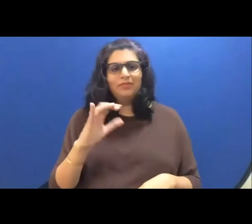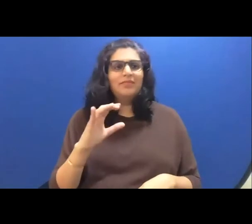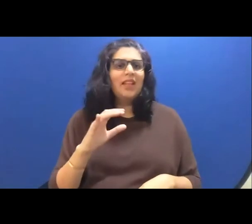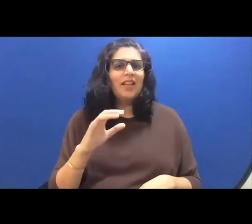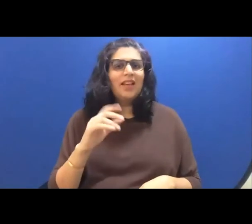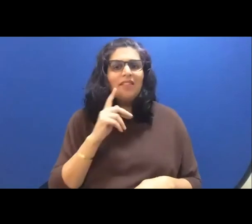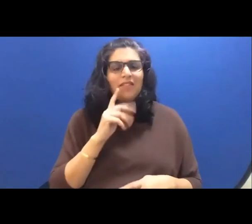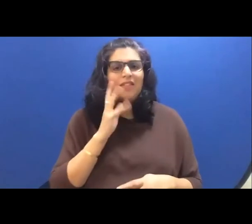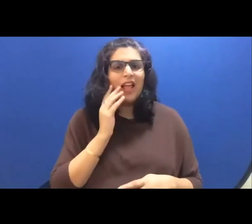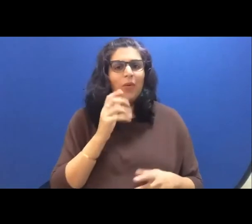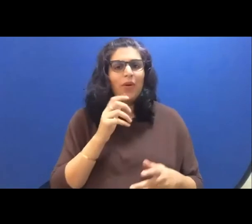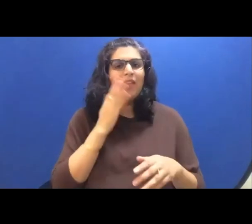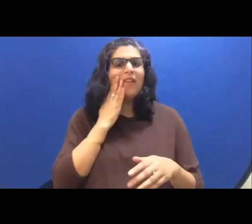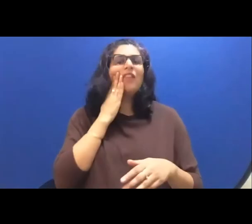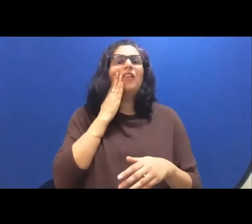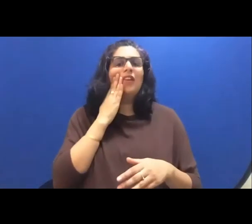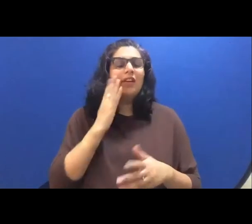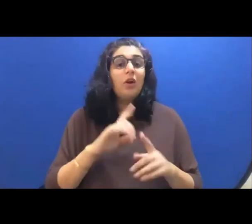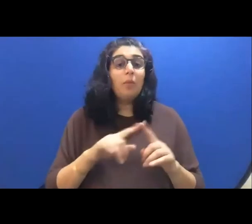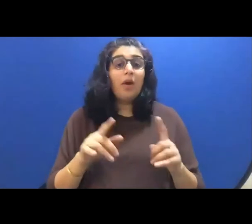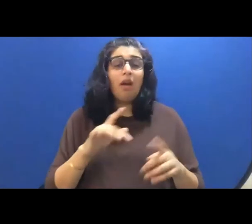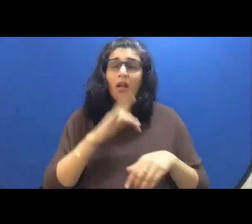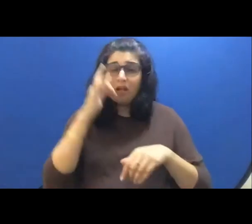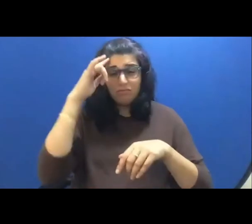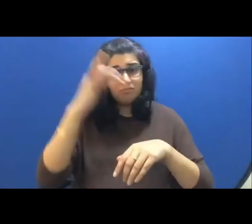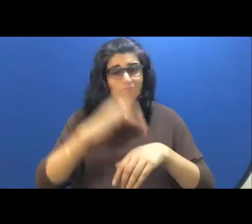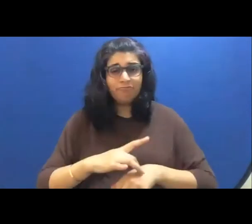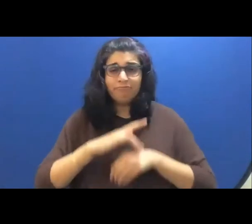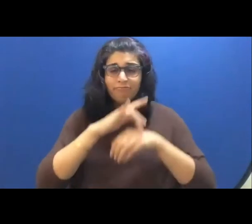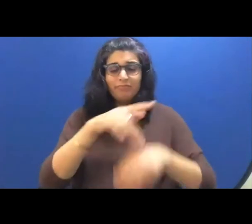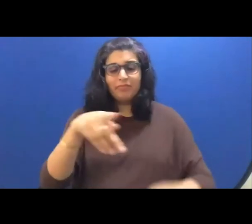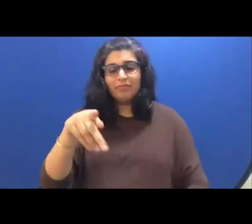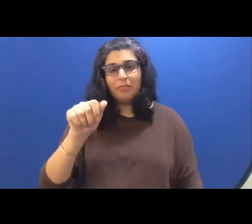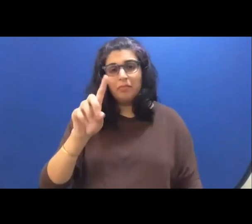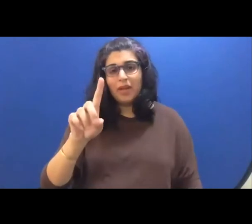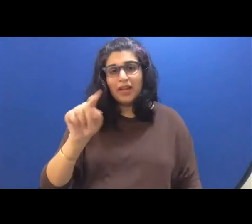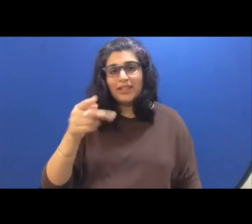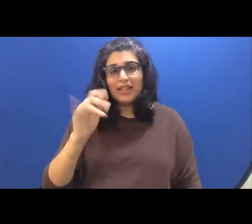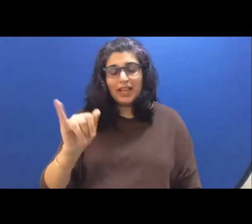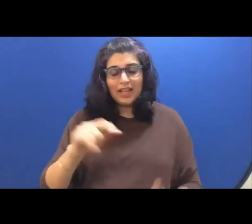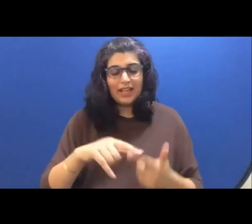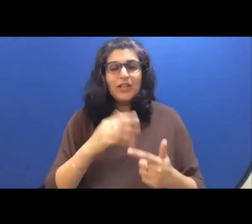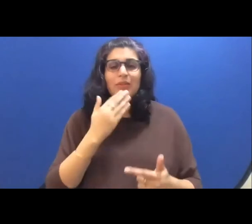But he was also obsessed with Pad Thai and sweet and sour soup. And his hair was like